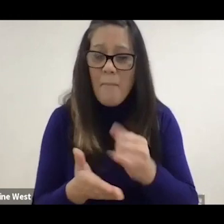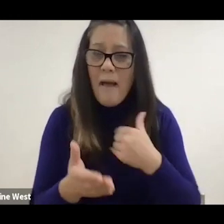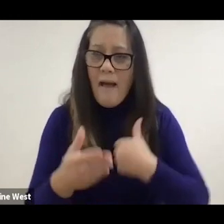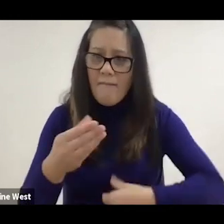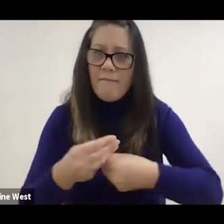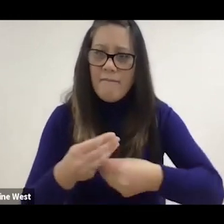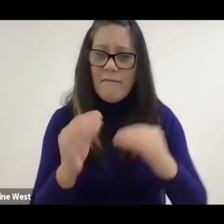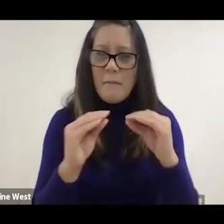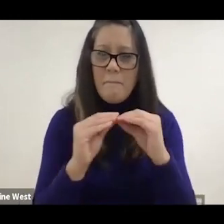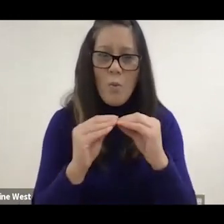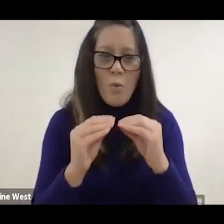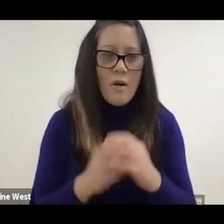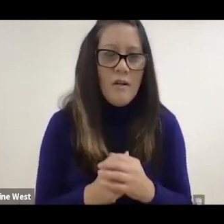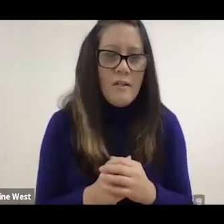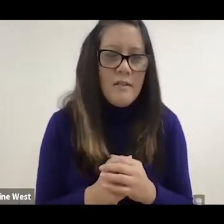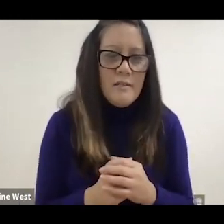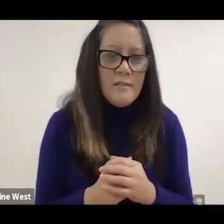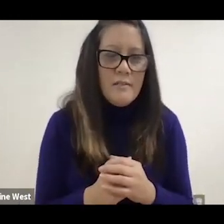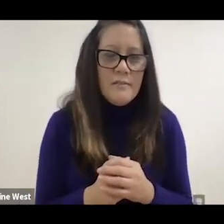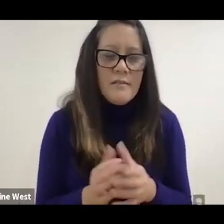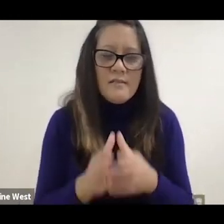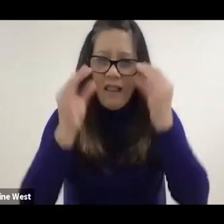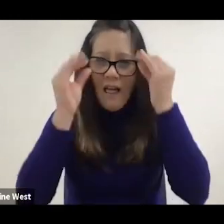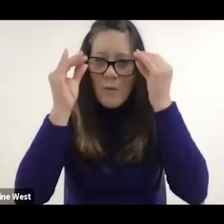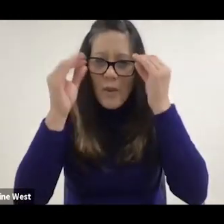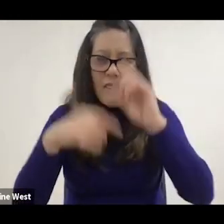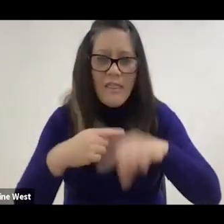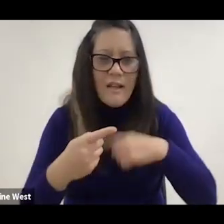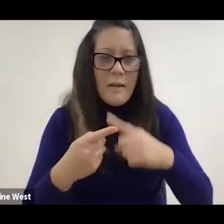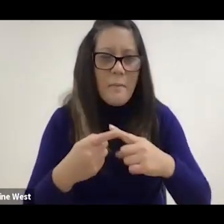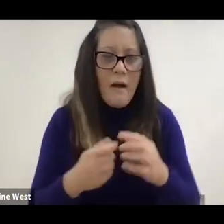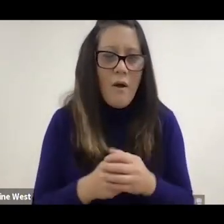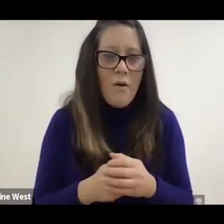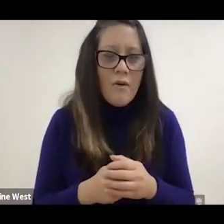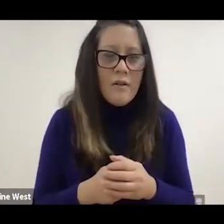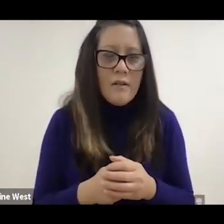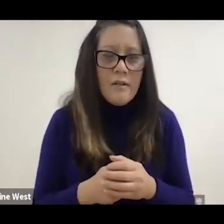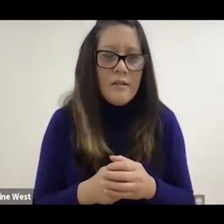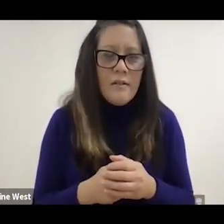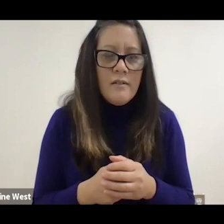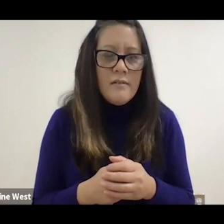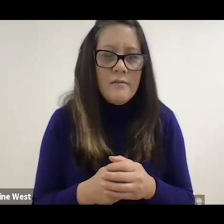or to force you to think about. From the medical aspects of lives,